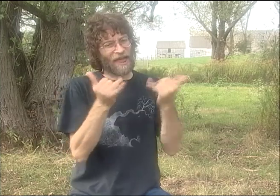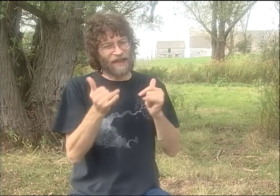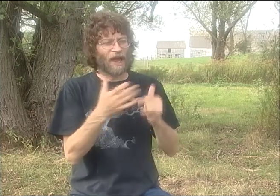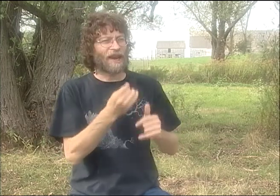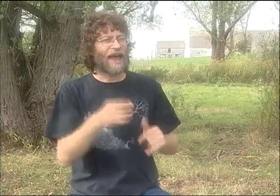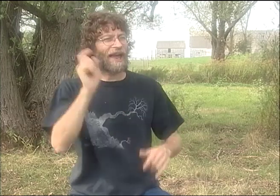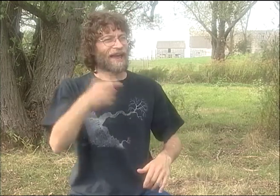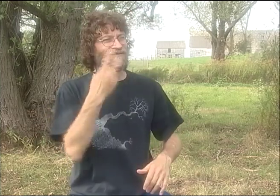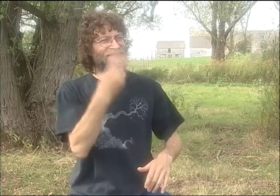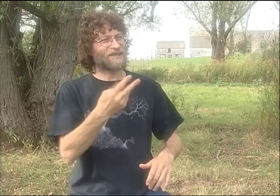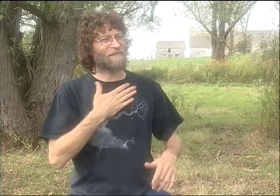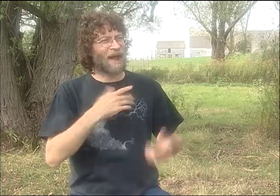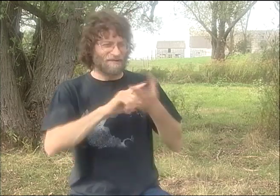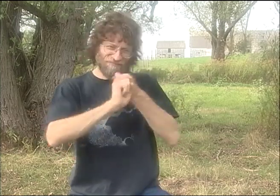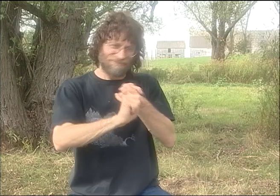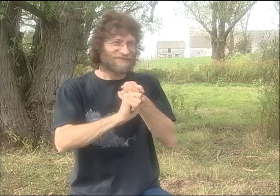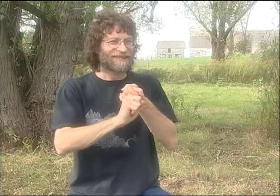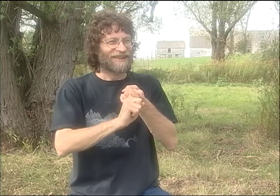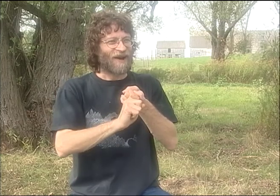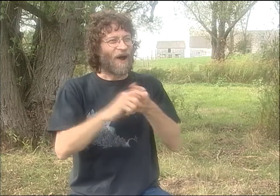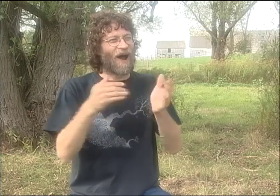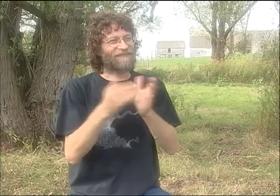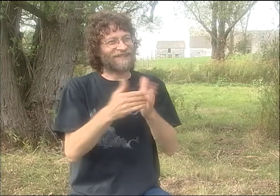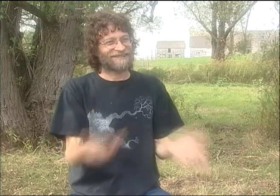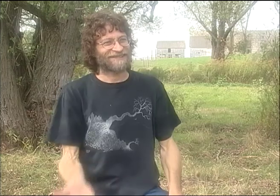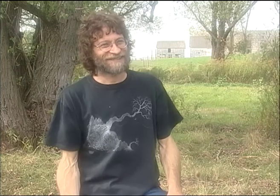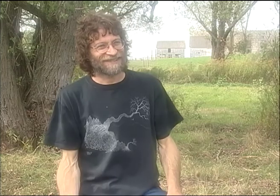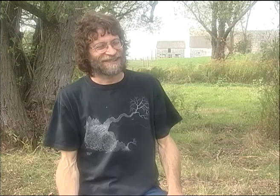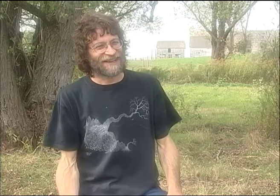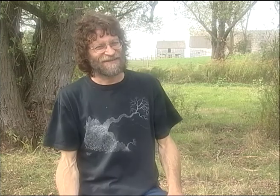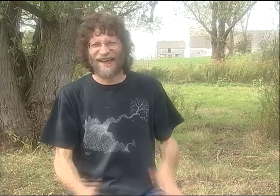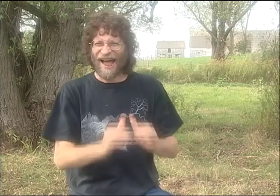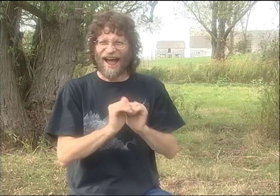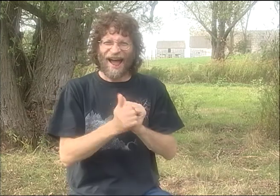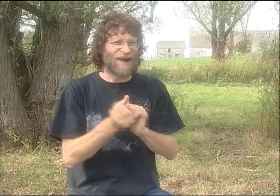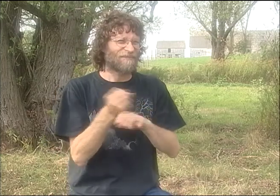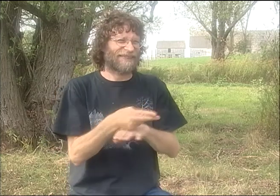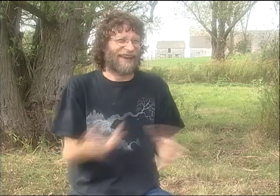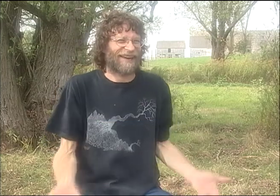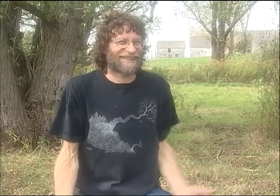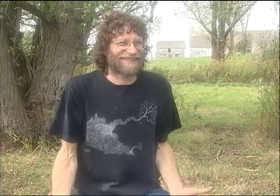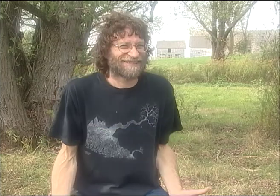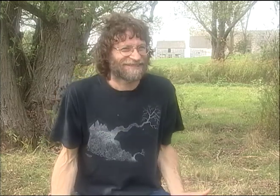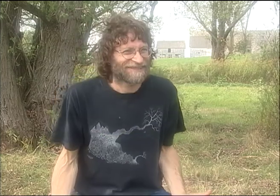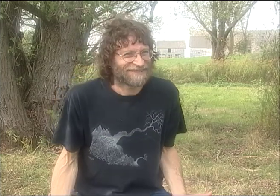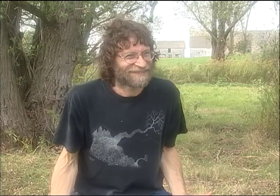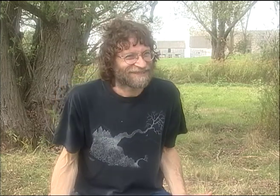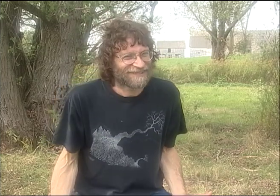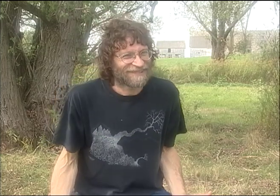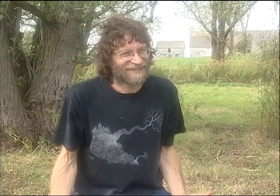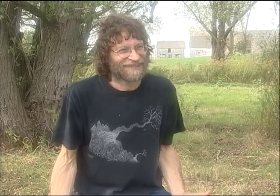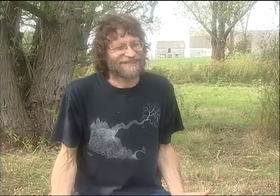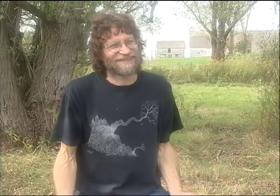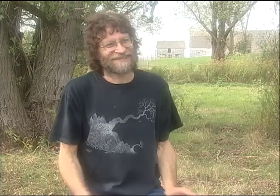BUT AM SO--I'M SO FORTUNATE BECAUSE HE'S MY BEST FRIEND, AND WE BOTH REALLY ENJOY WHAT WE DO.